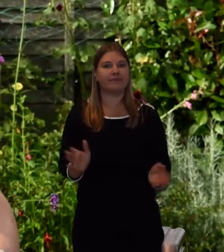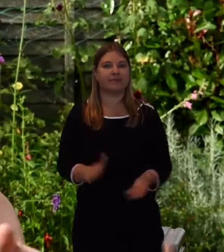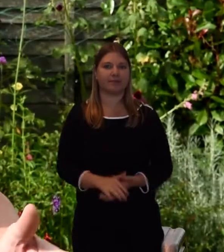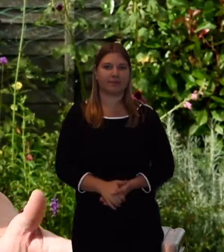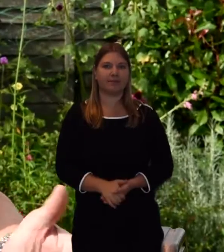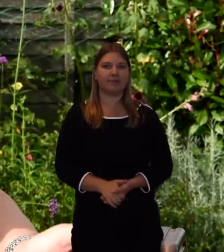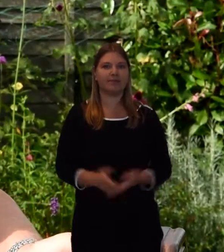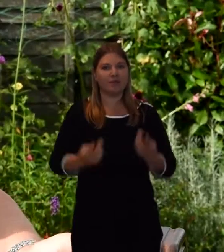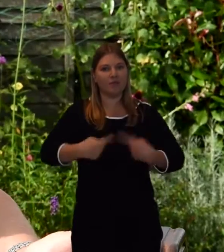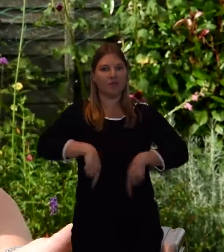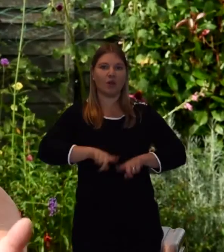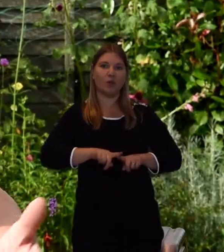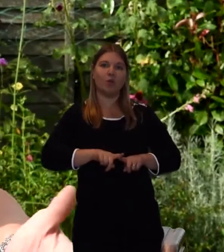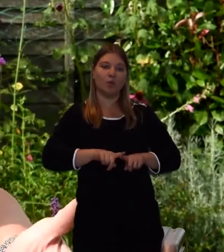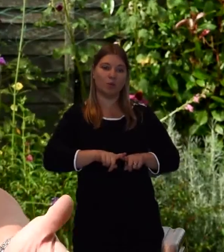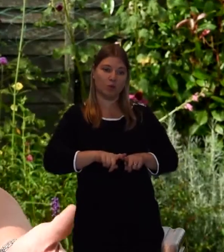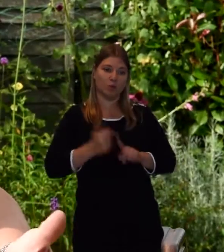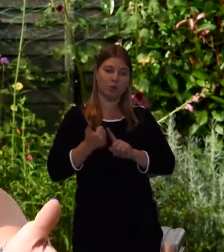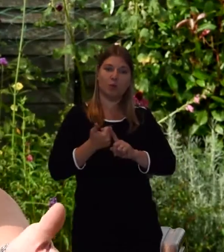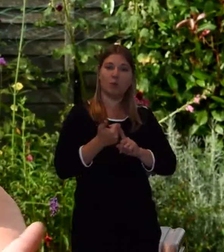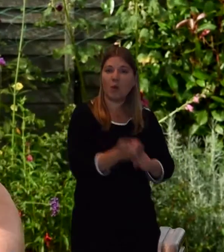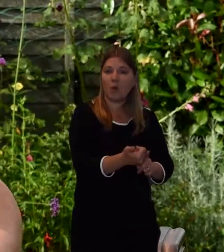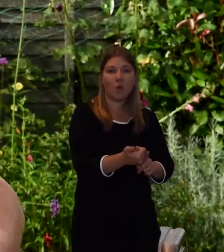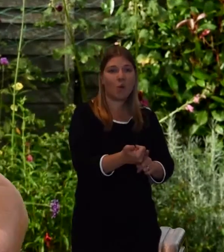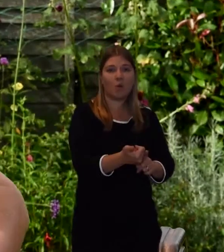We provide services for anybody and everybody.